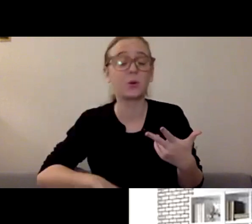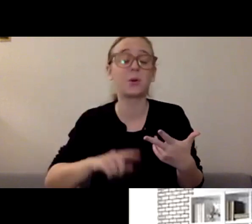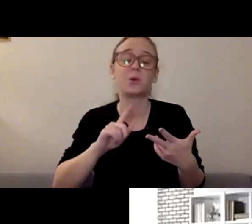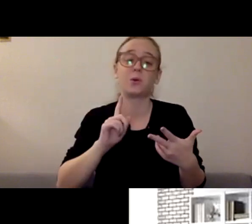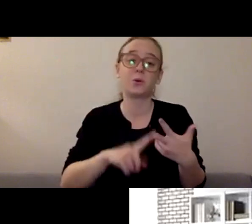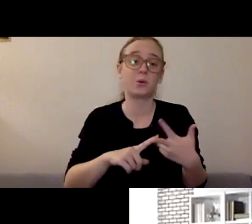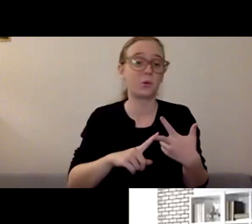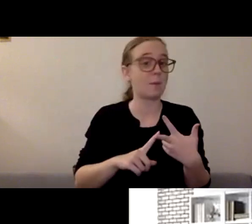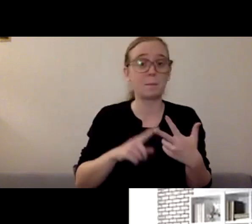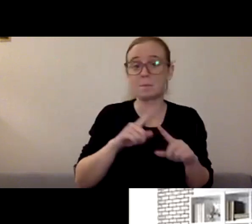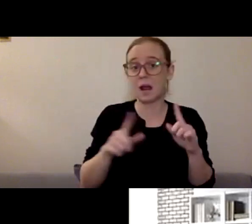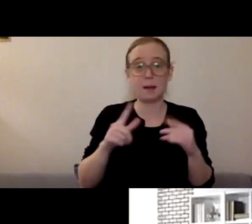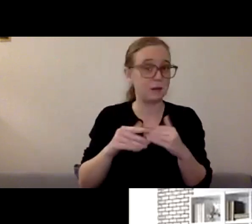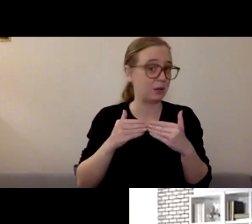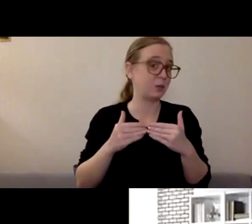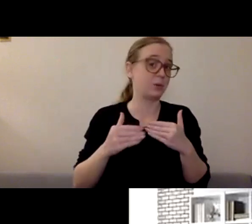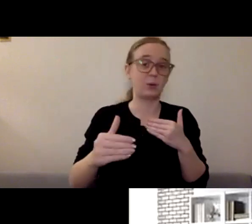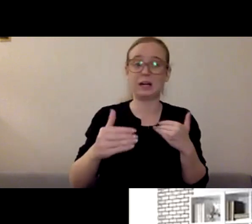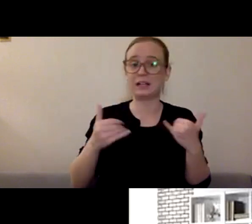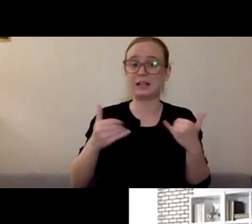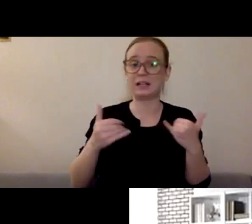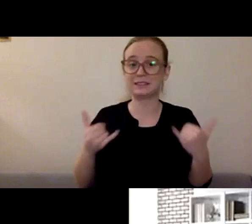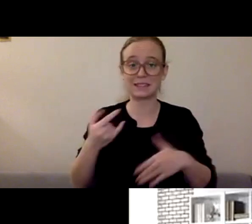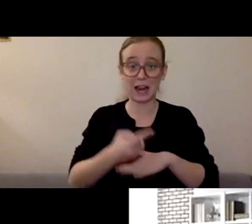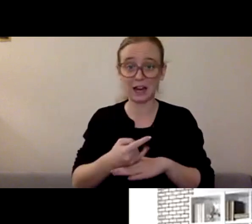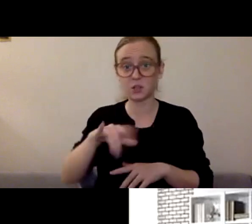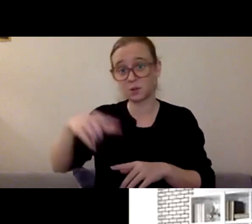And that changing thoughts is easier than changing feelings,